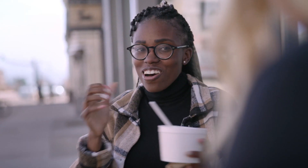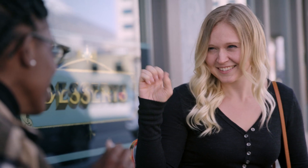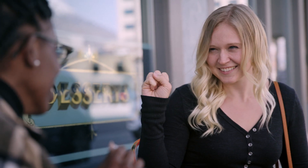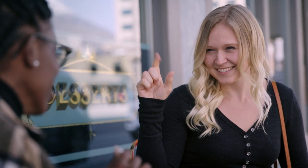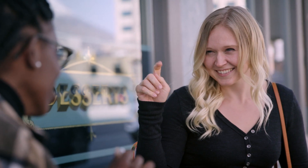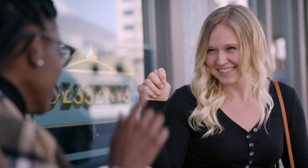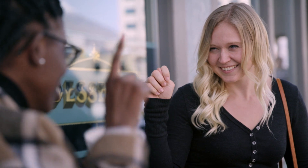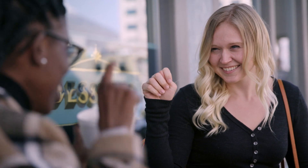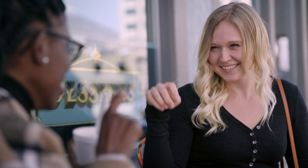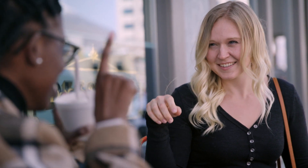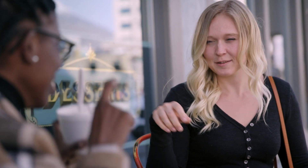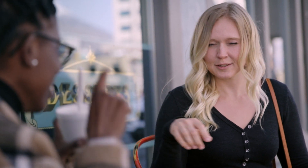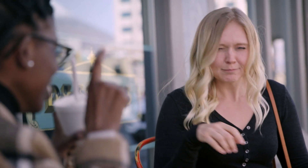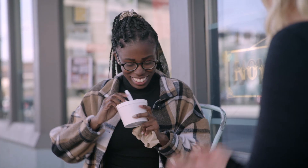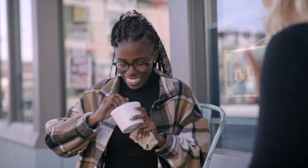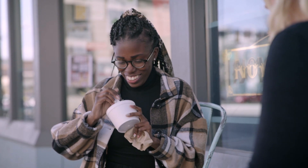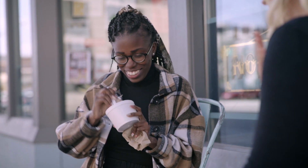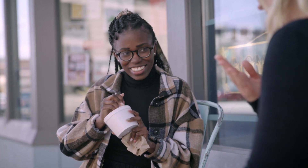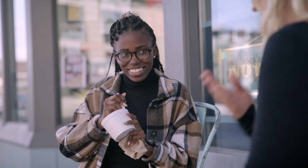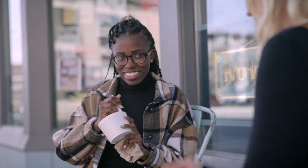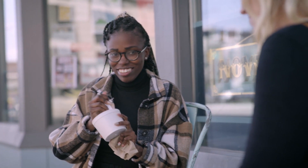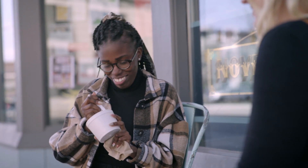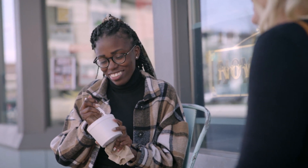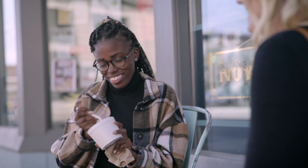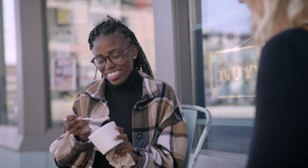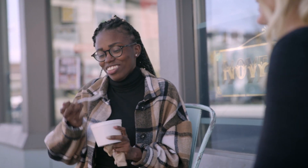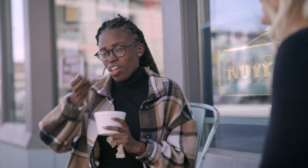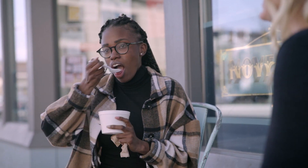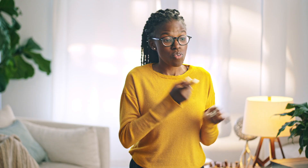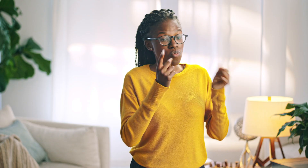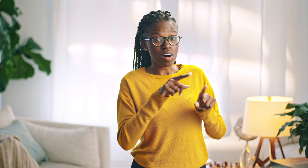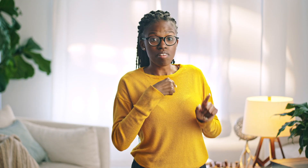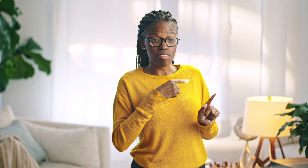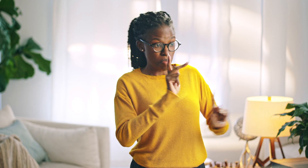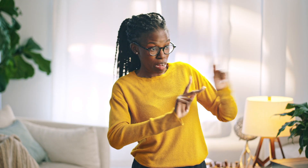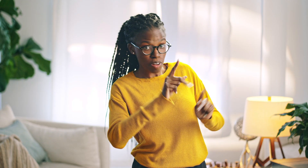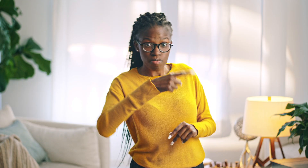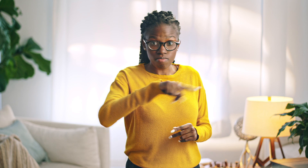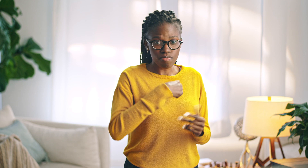And what that means is loving Him and showing love towards others.